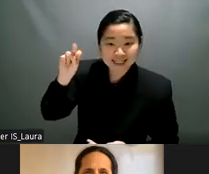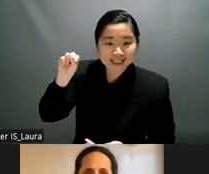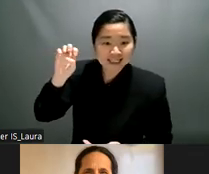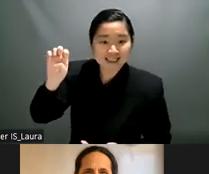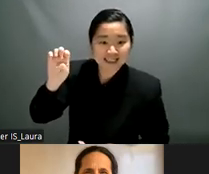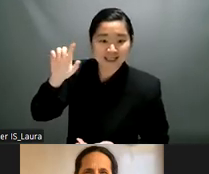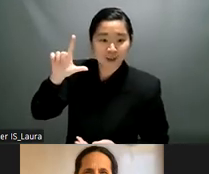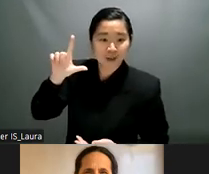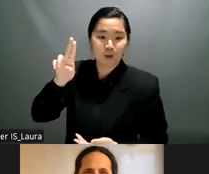jose